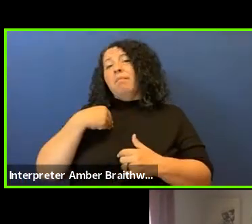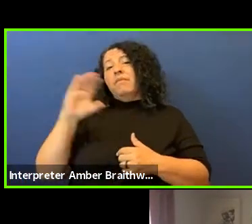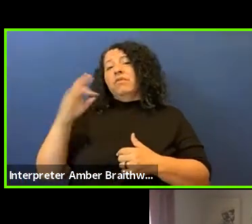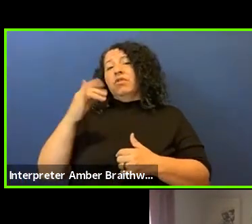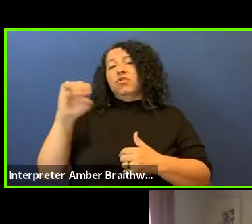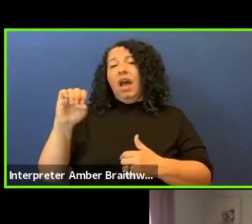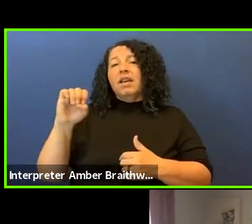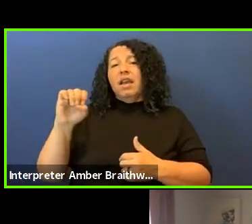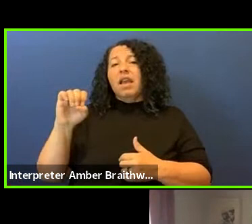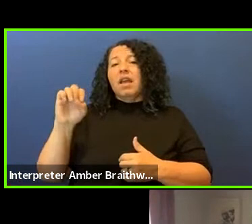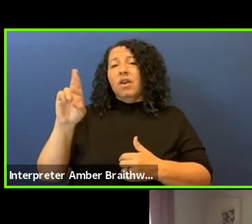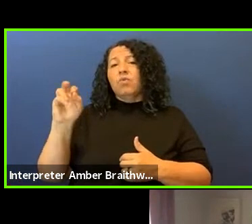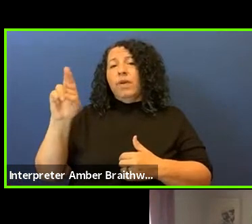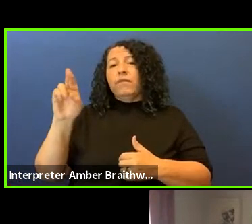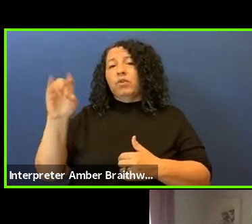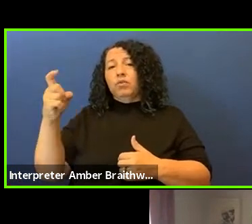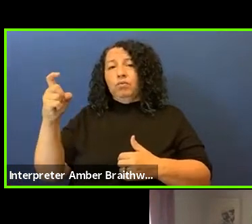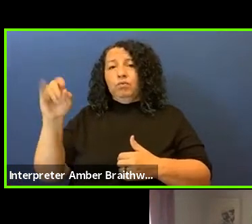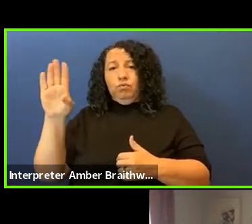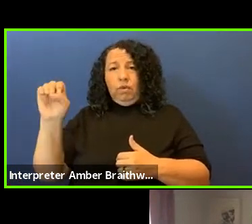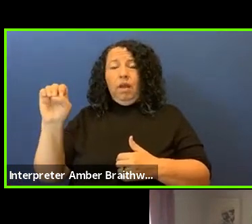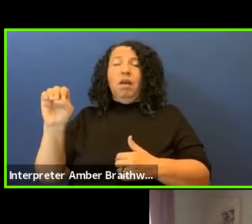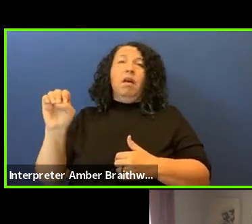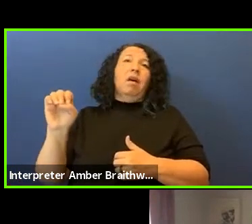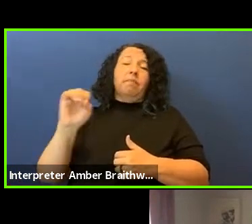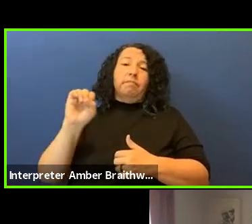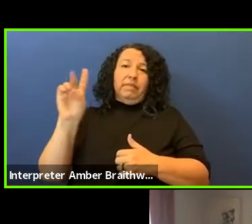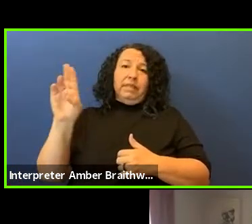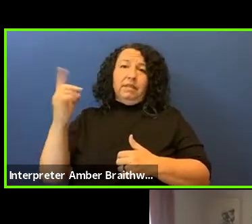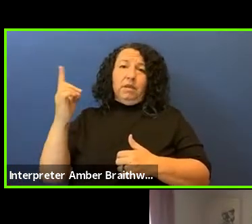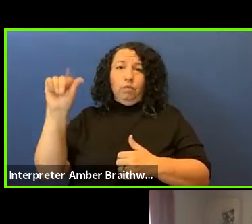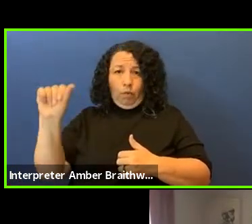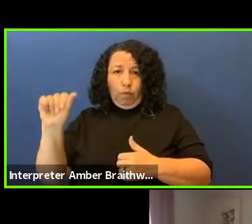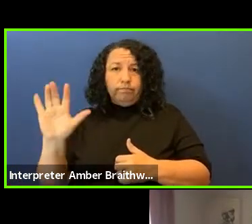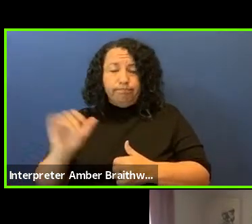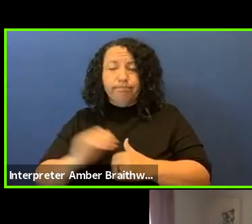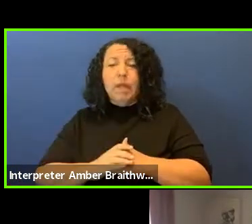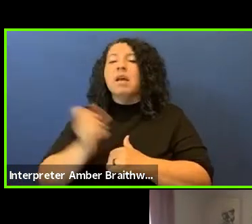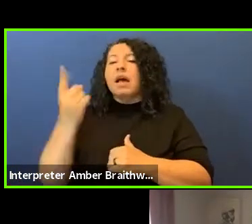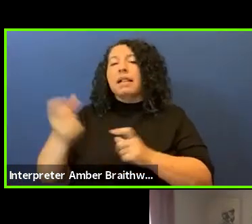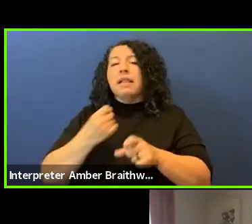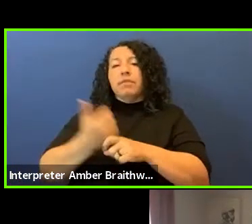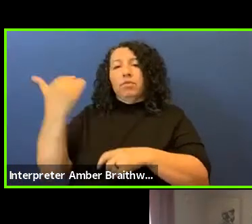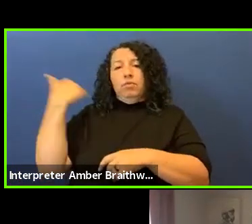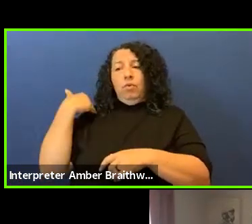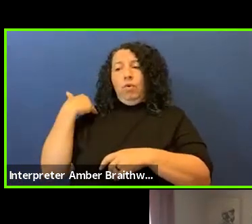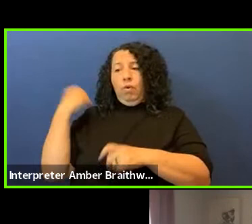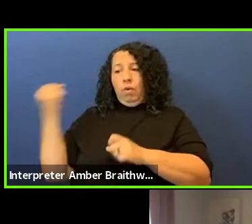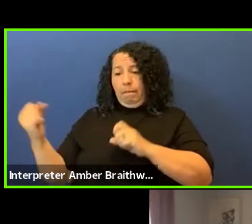Eleven years ago I returned to South Dakota to help tribal people, to help my tribe.